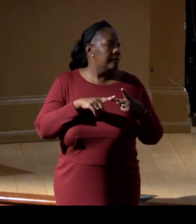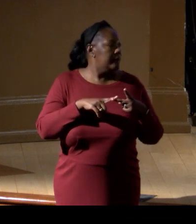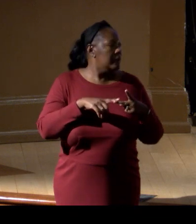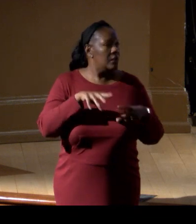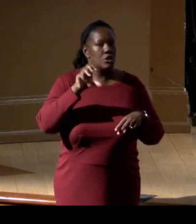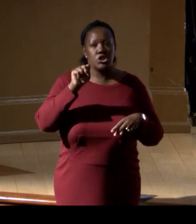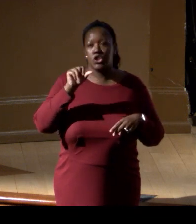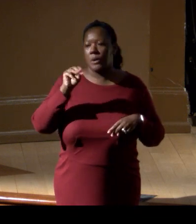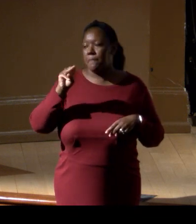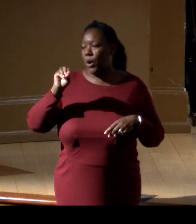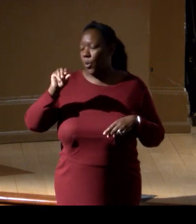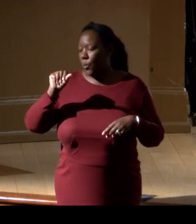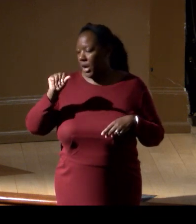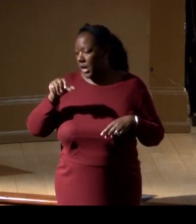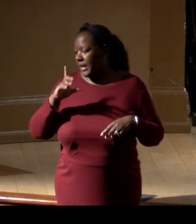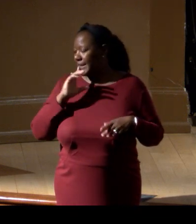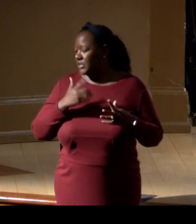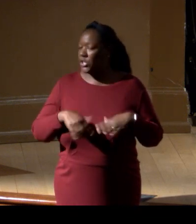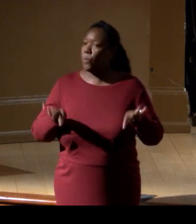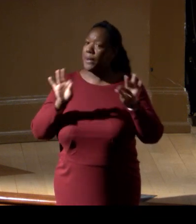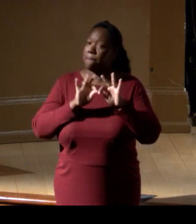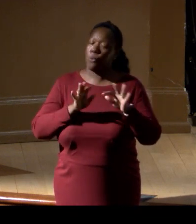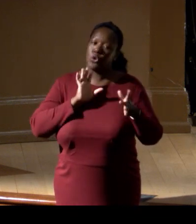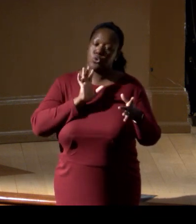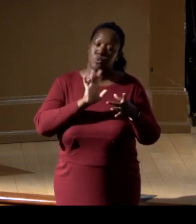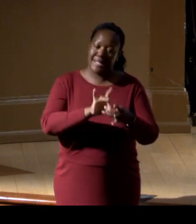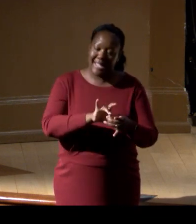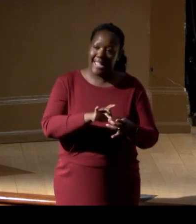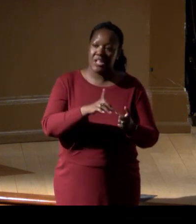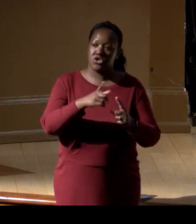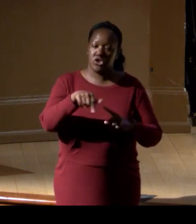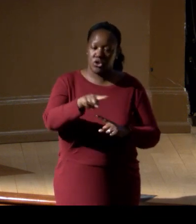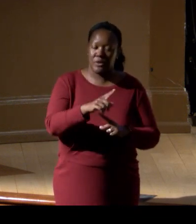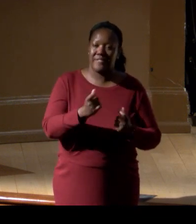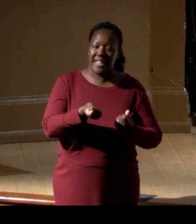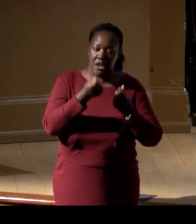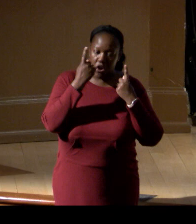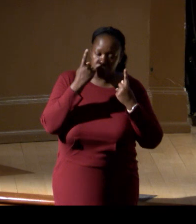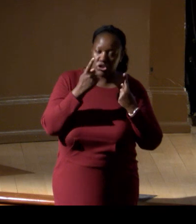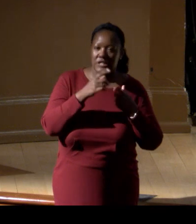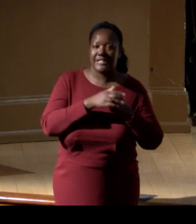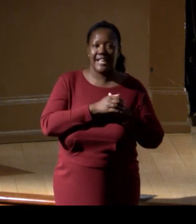It's so important to engage these local entities and understand, you know, culturally their significance